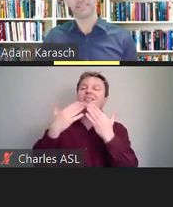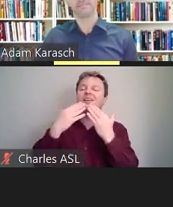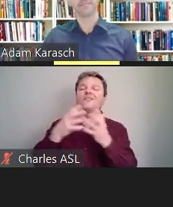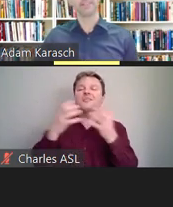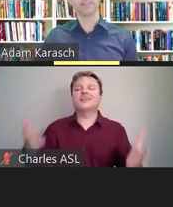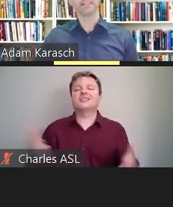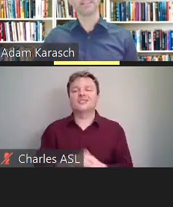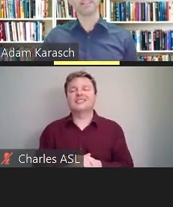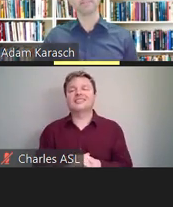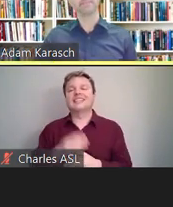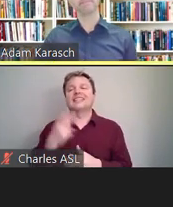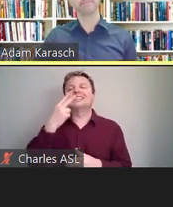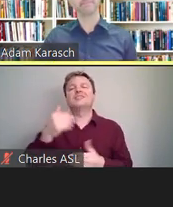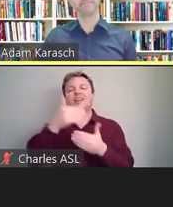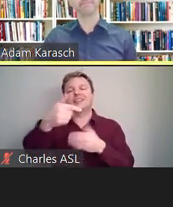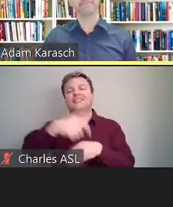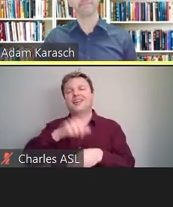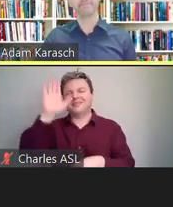See you all next time.